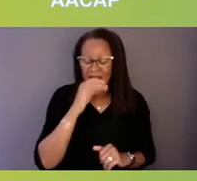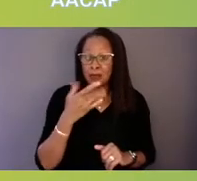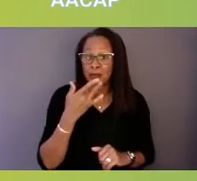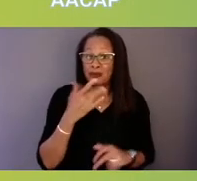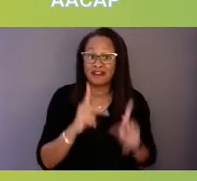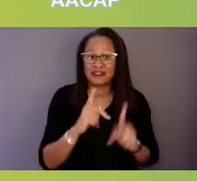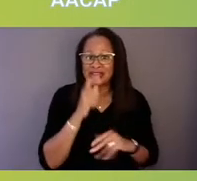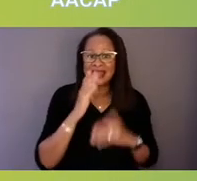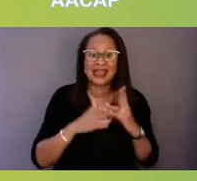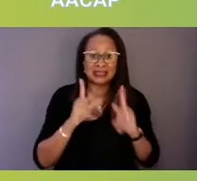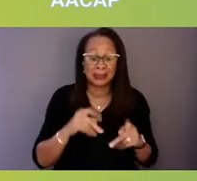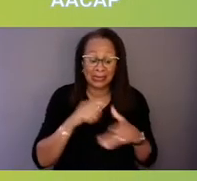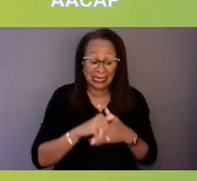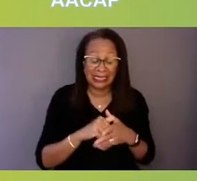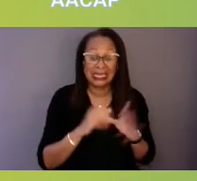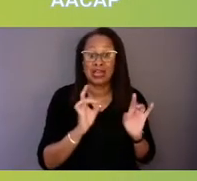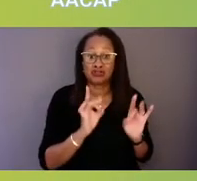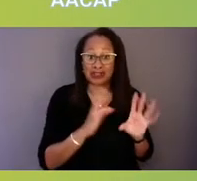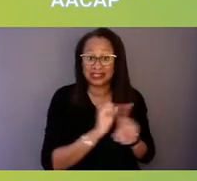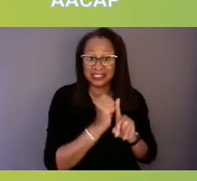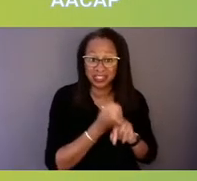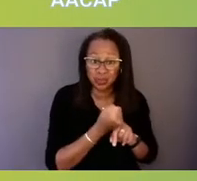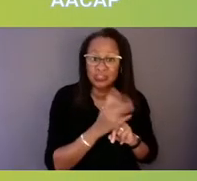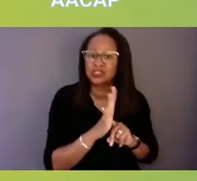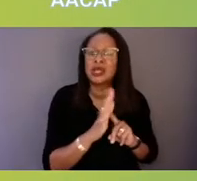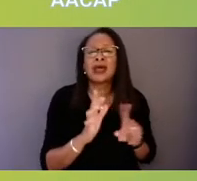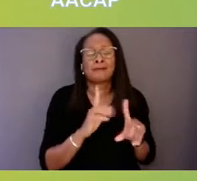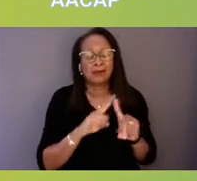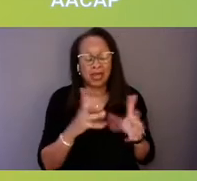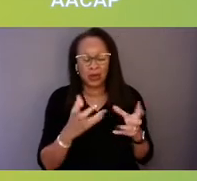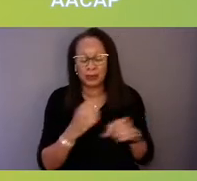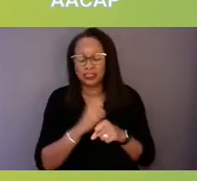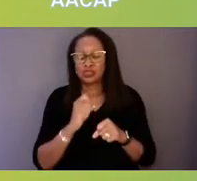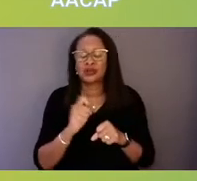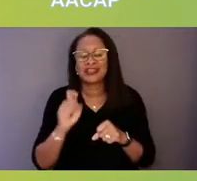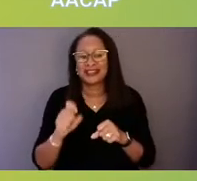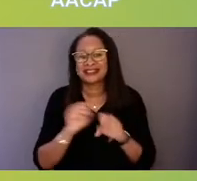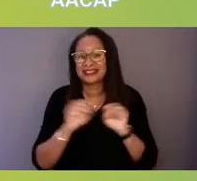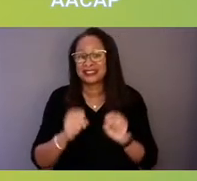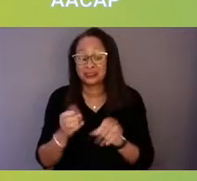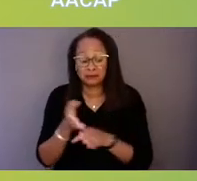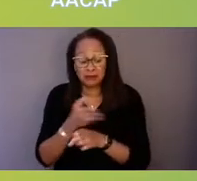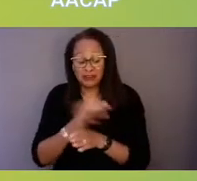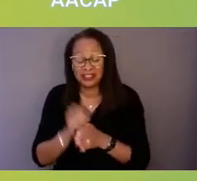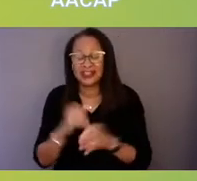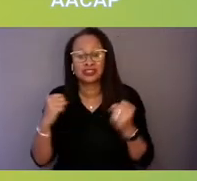but I want to make sure that that system is strong. And we also are looking at